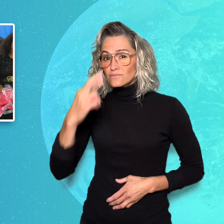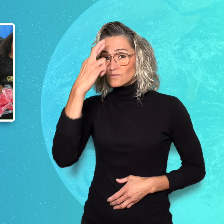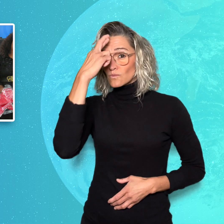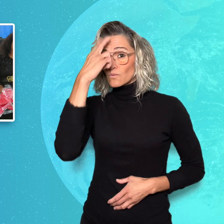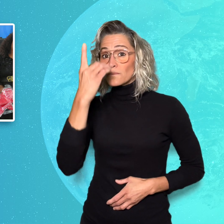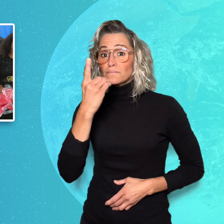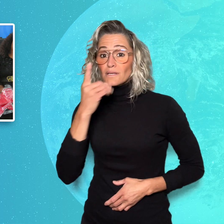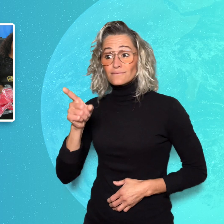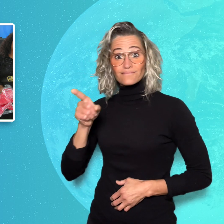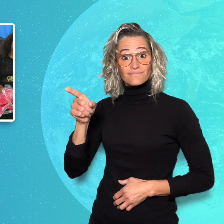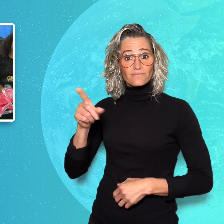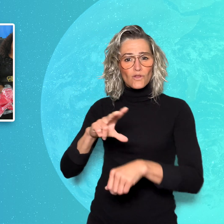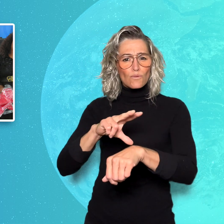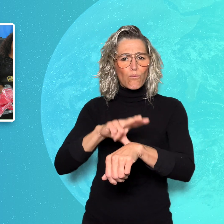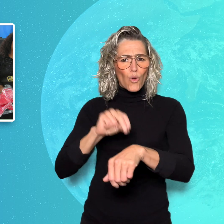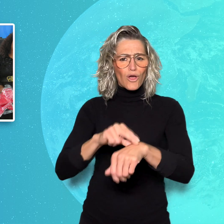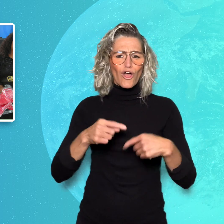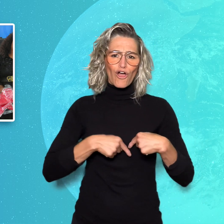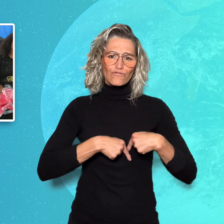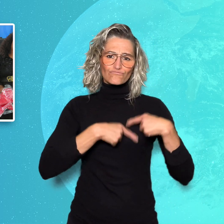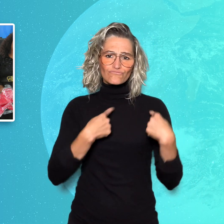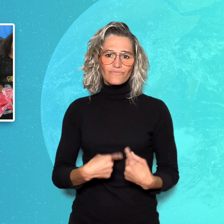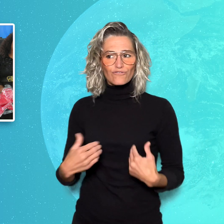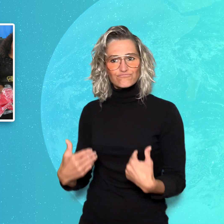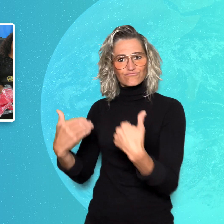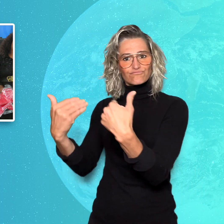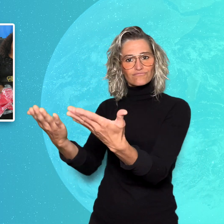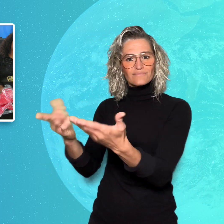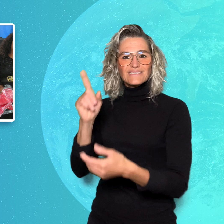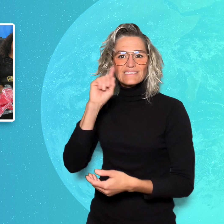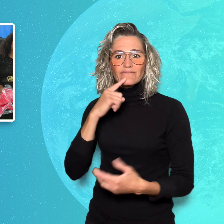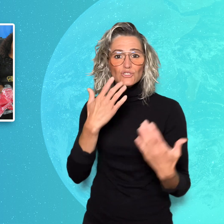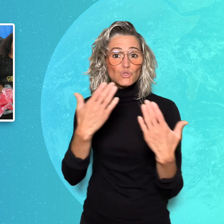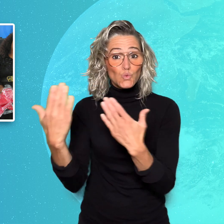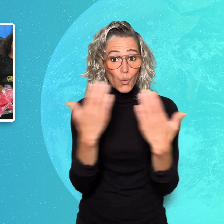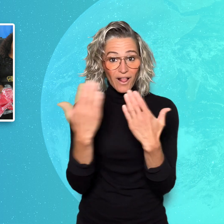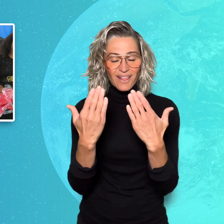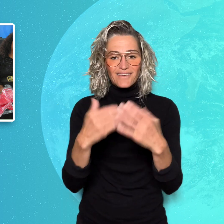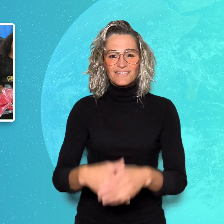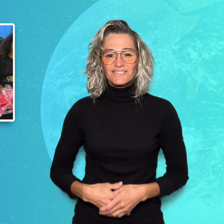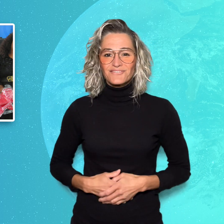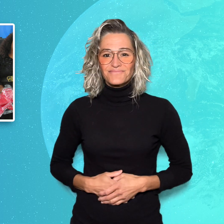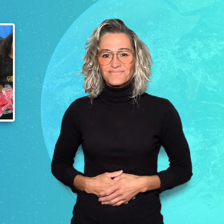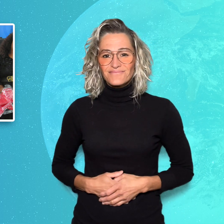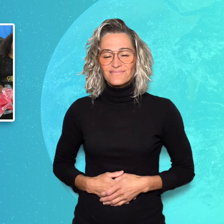Police donate to Deaf school